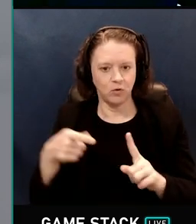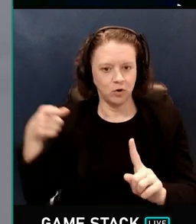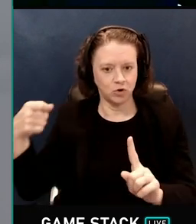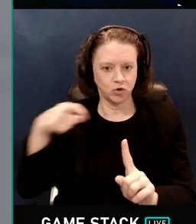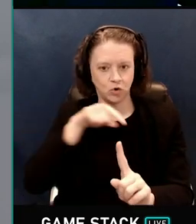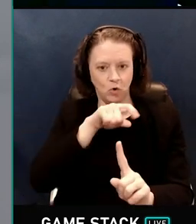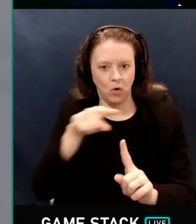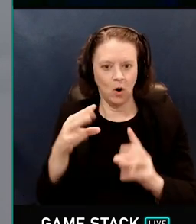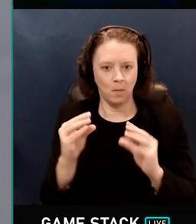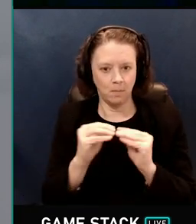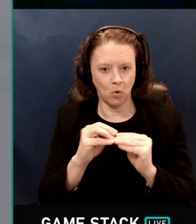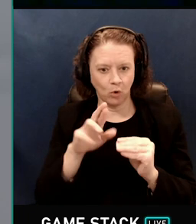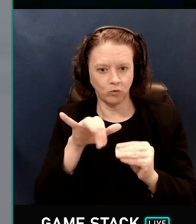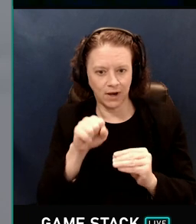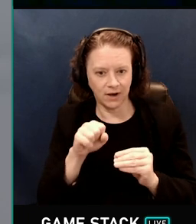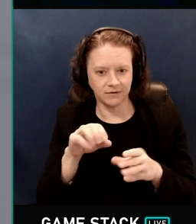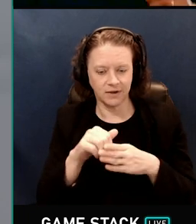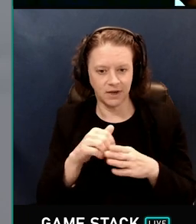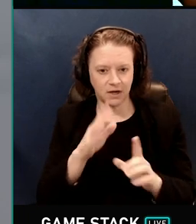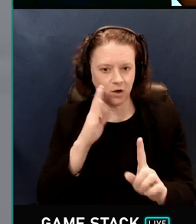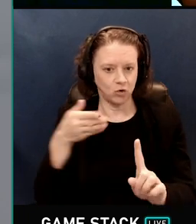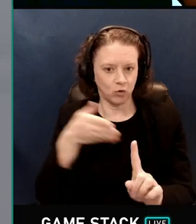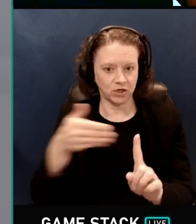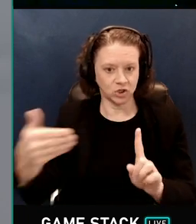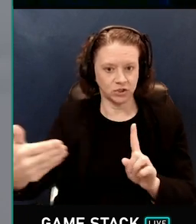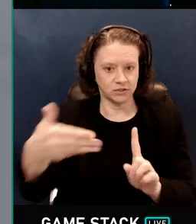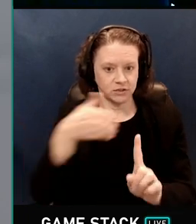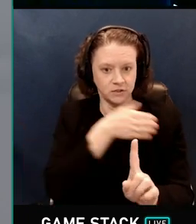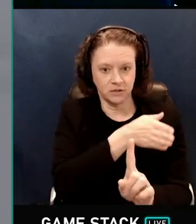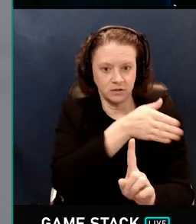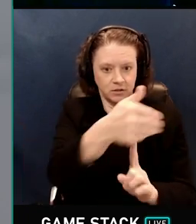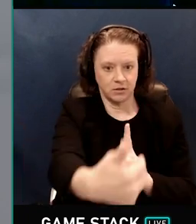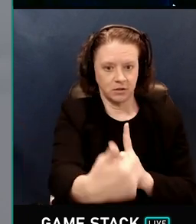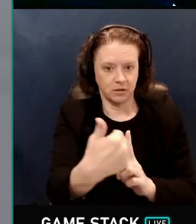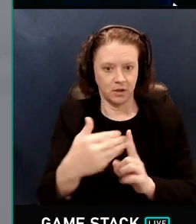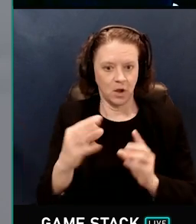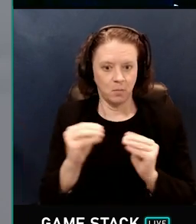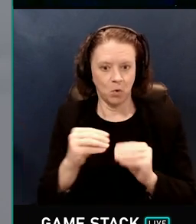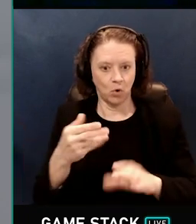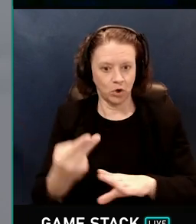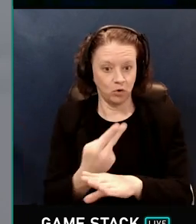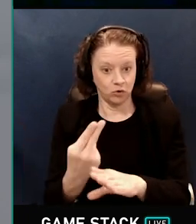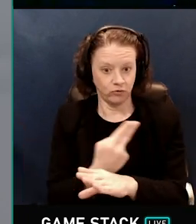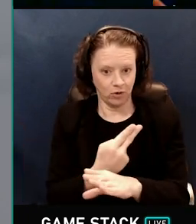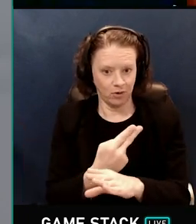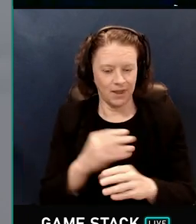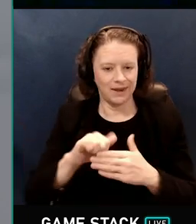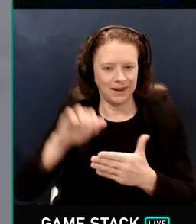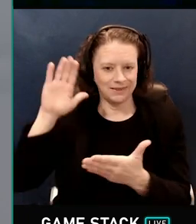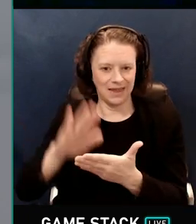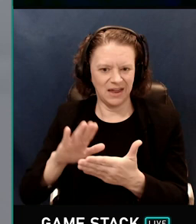in directions that are more useful. Fewer rays in directions that are less useful.